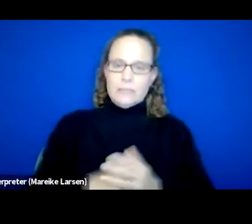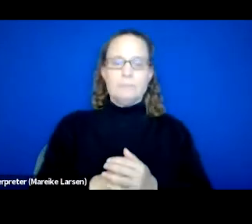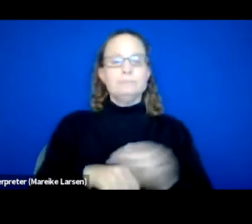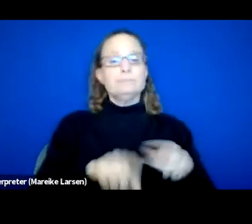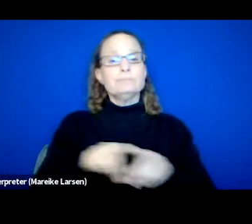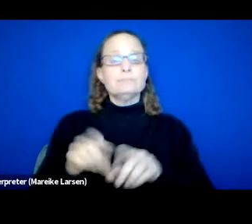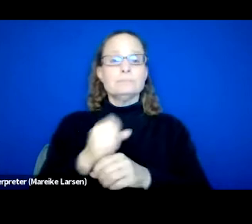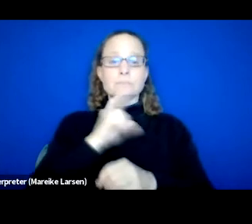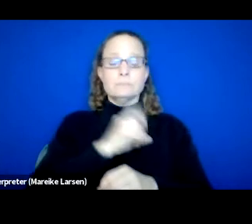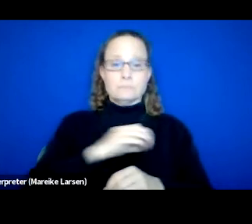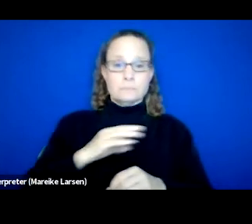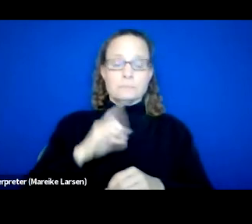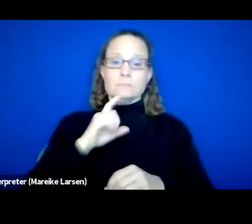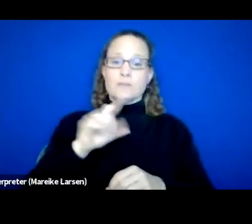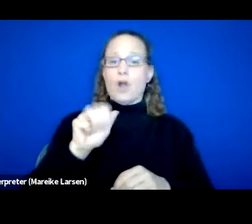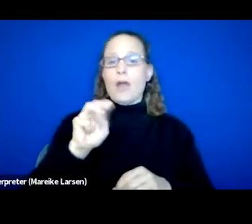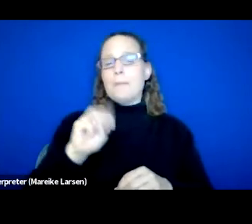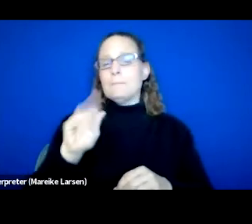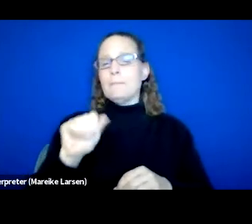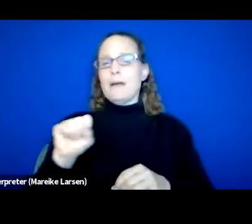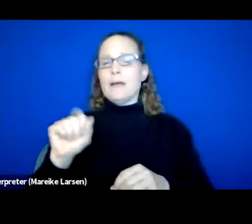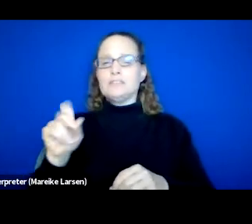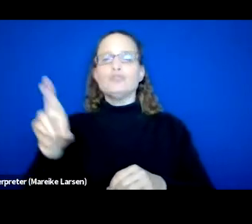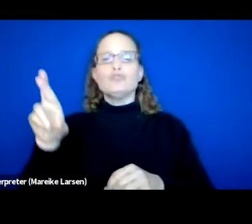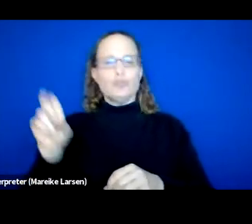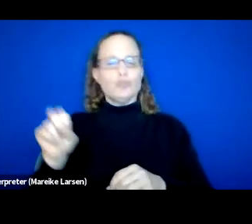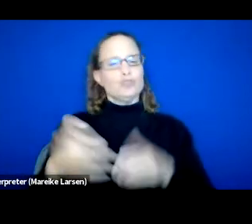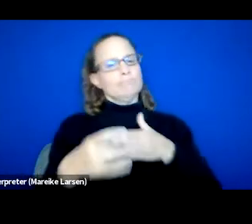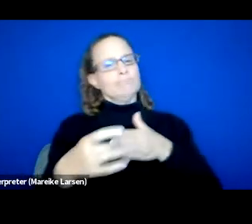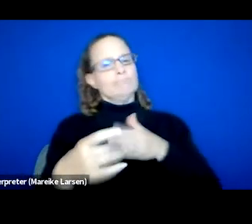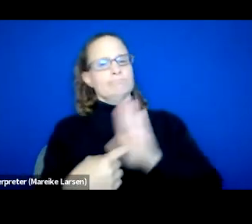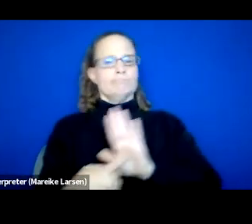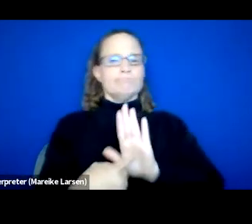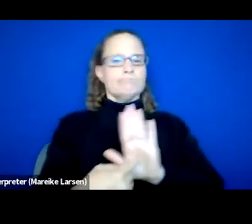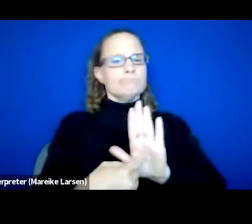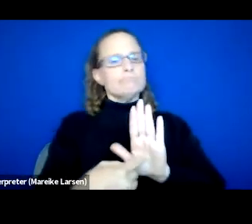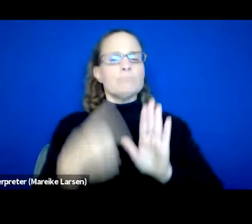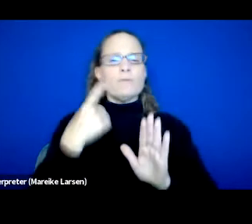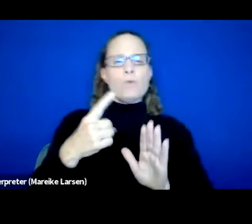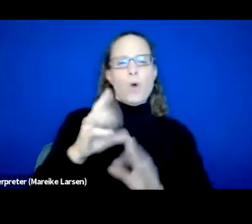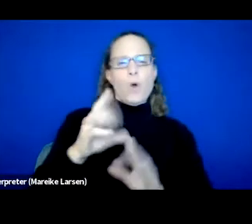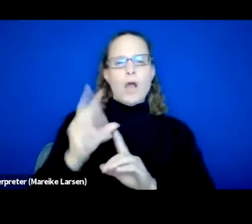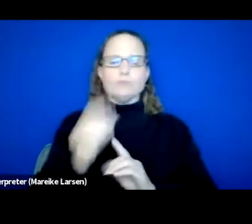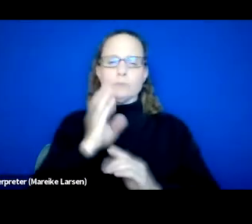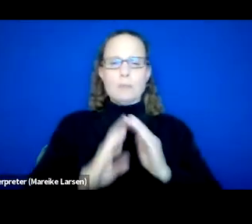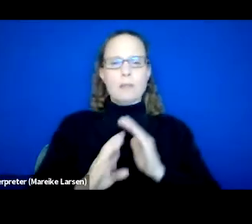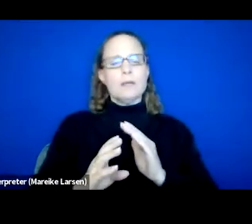or ambassadors of cultural humility. A concept we reviewed in our March 24th session is also key